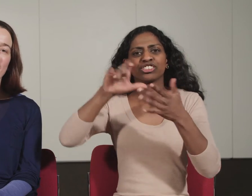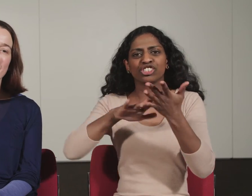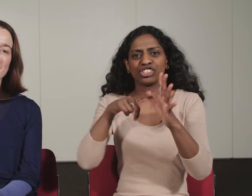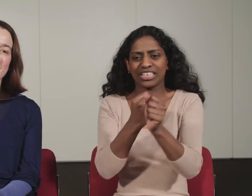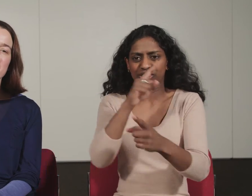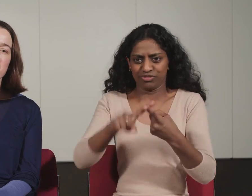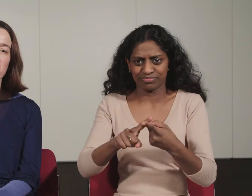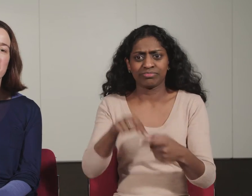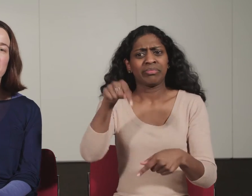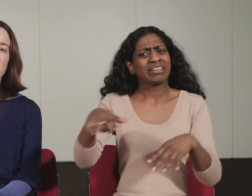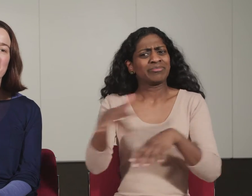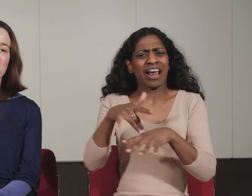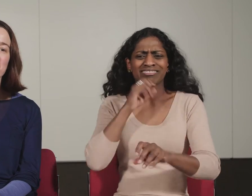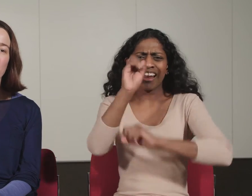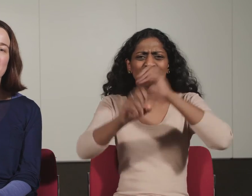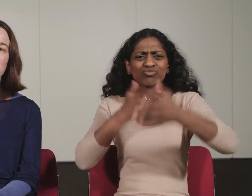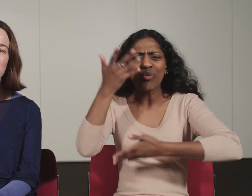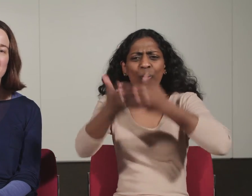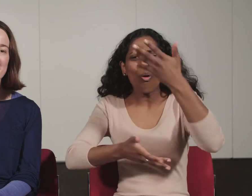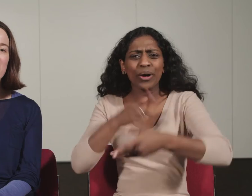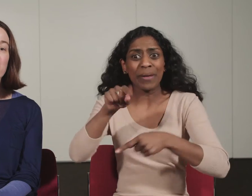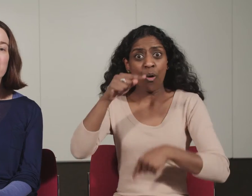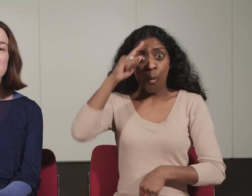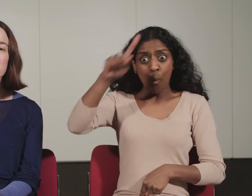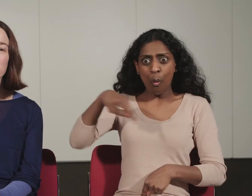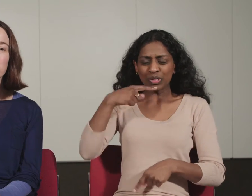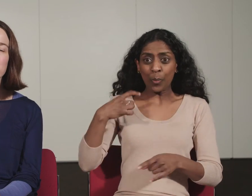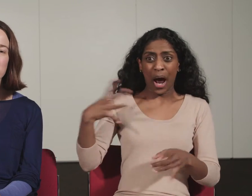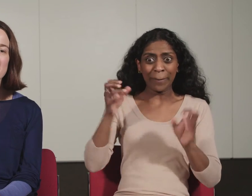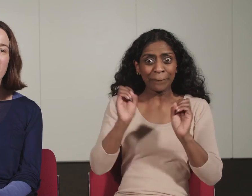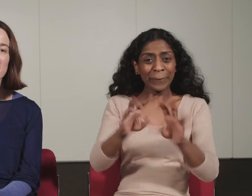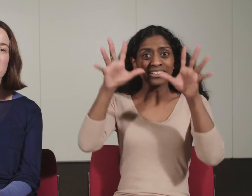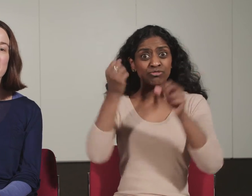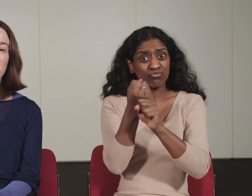play tells the story of a magical white horse brought into two children’s lives by their